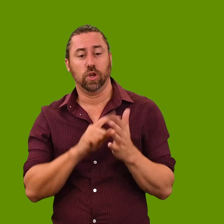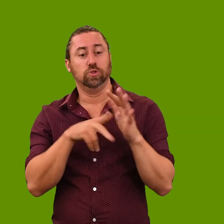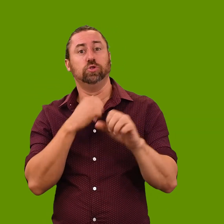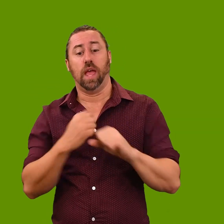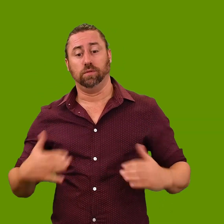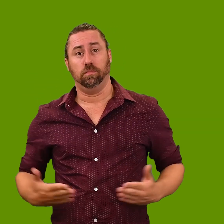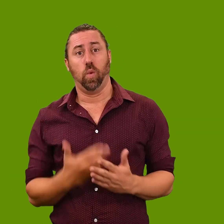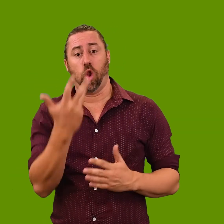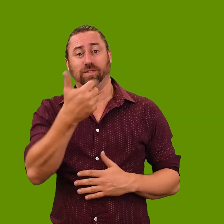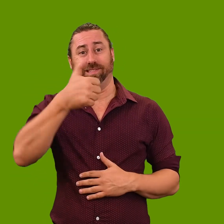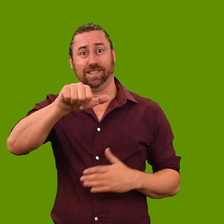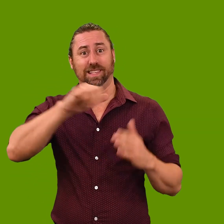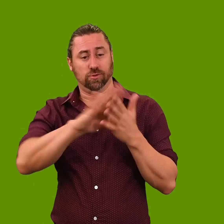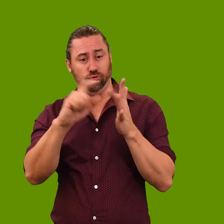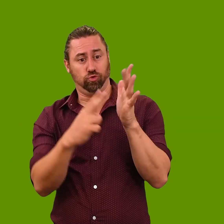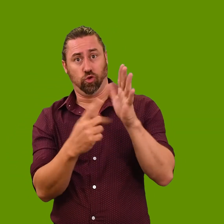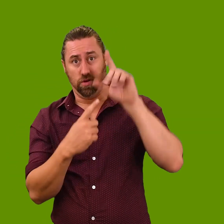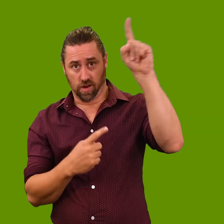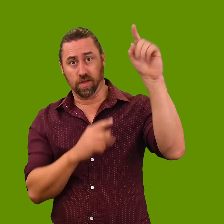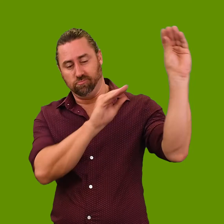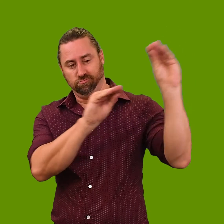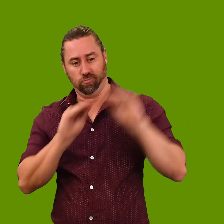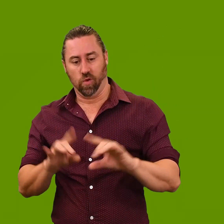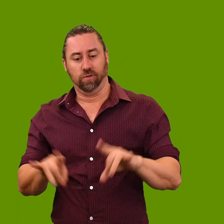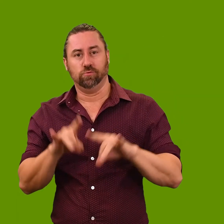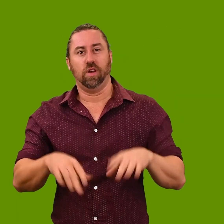Chen was born in 1960 in China and immigrated to Australia